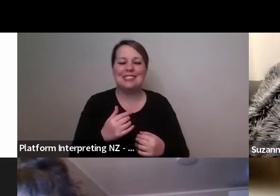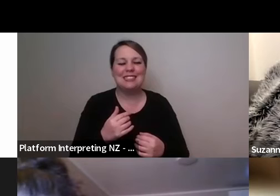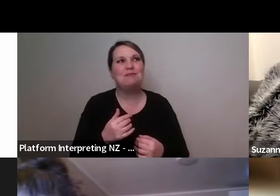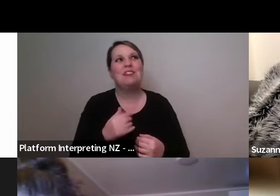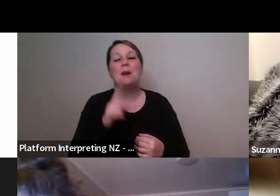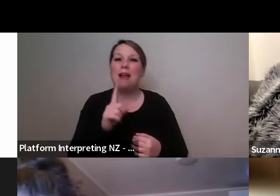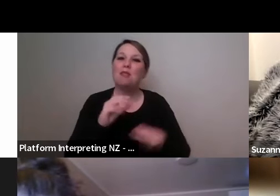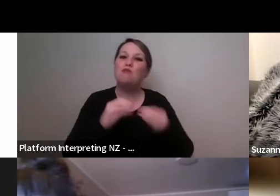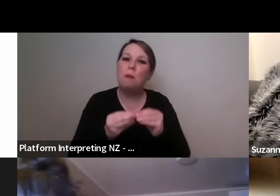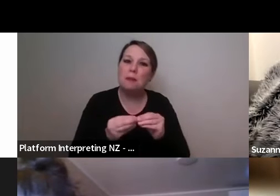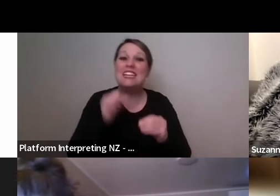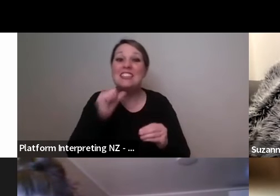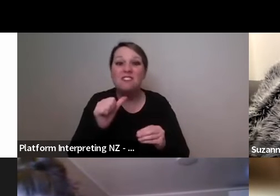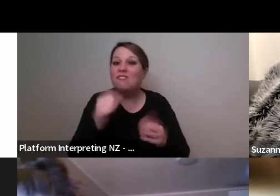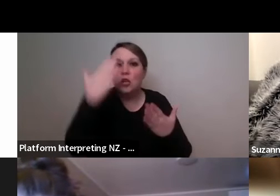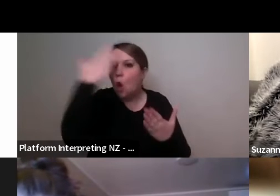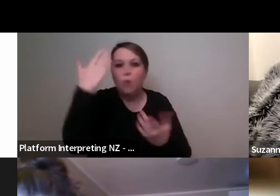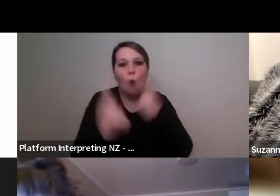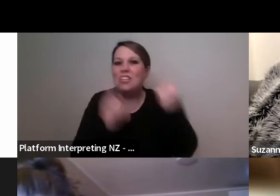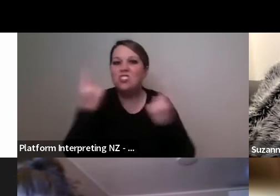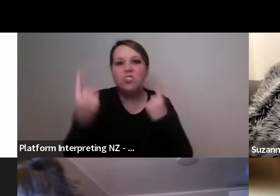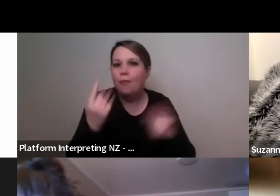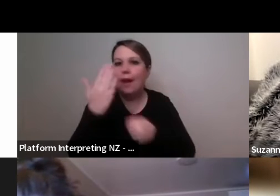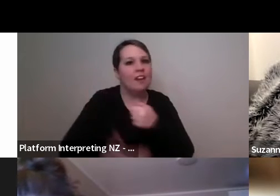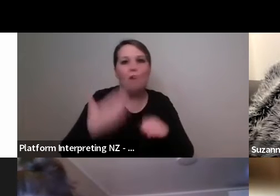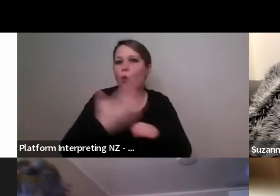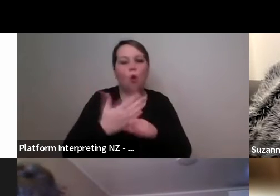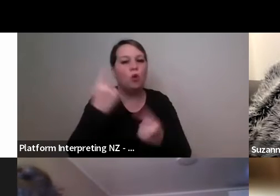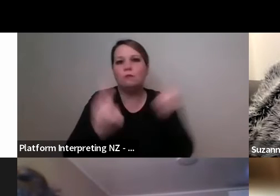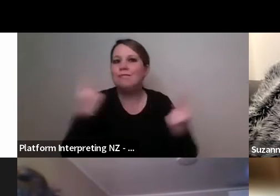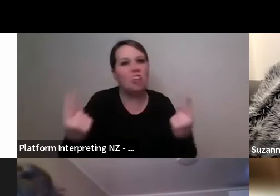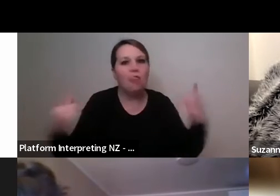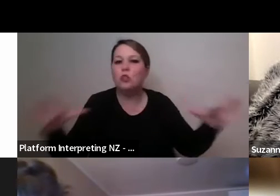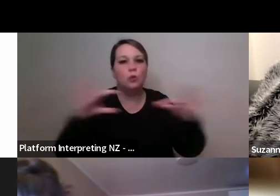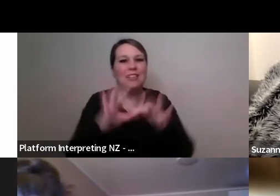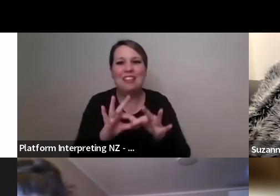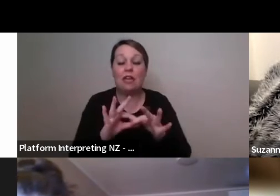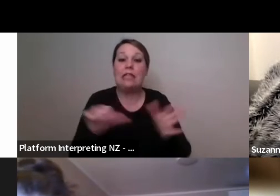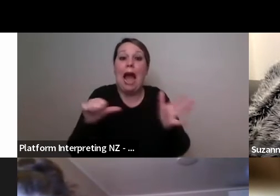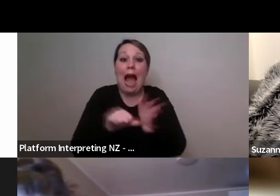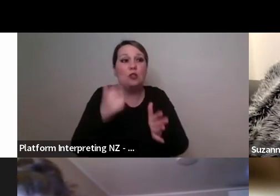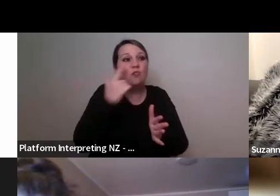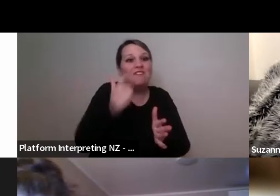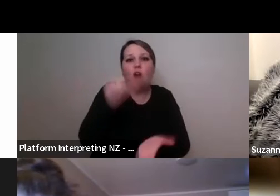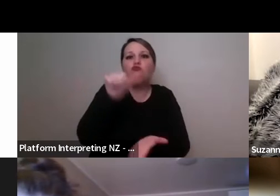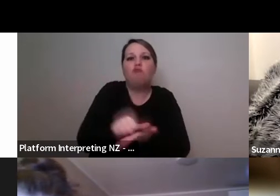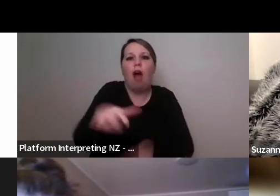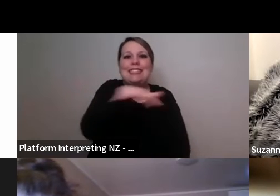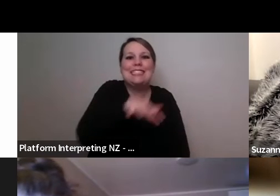everybody um and sometimes you know working sort of a dancer's way does not work for for